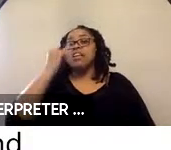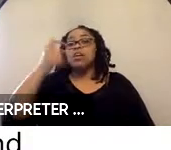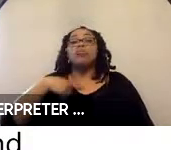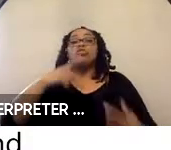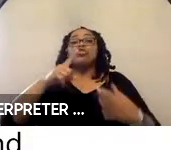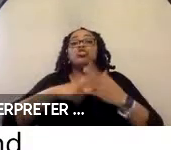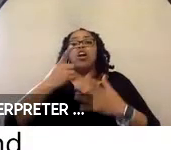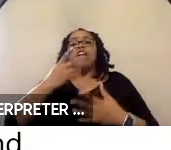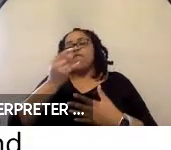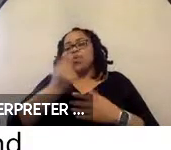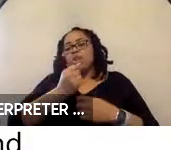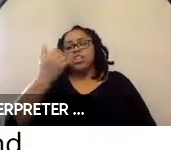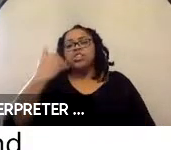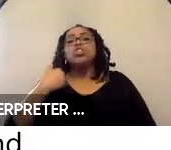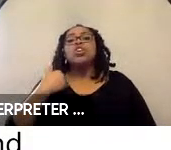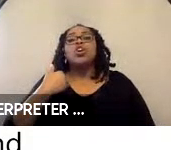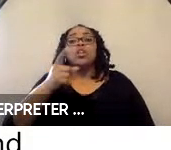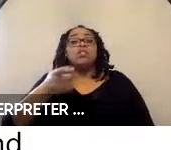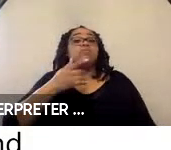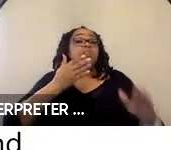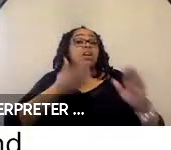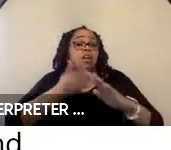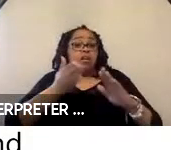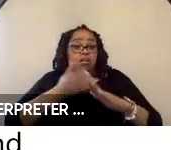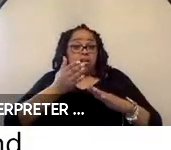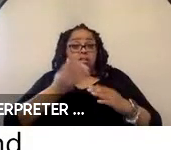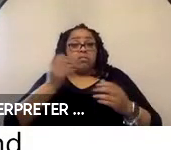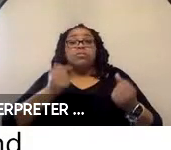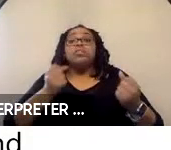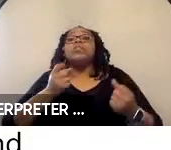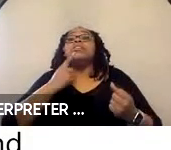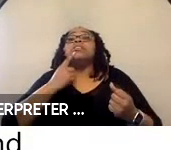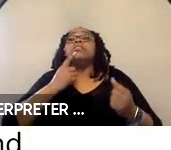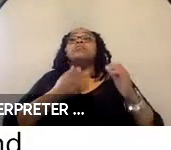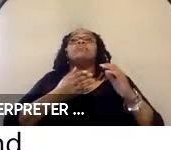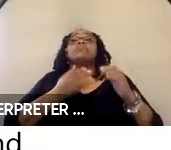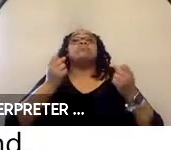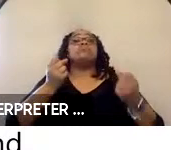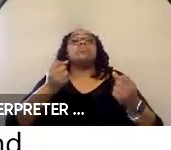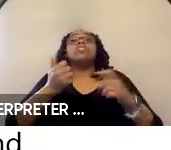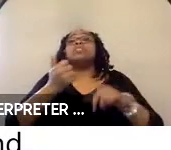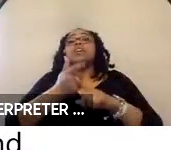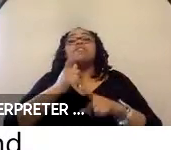ago. This is an operational vehicle. The vehicle itself is not automated but the securement